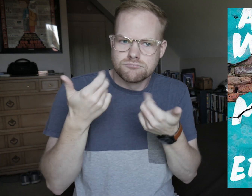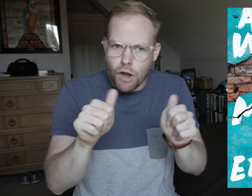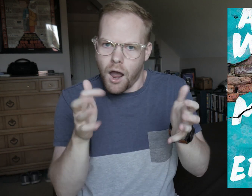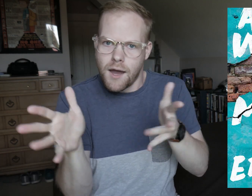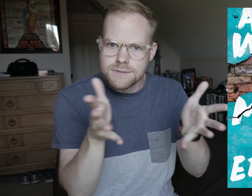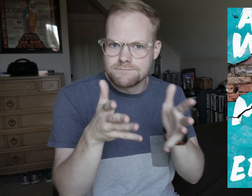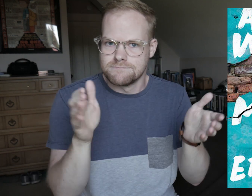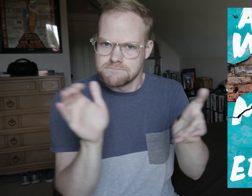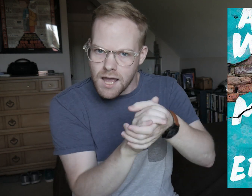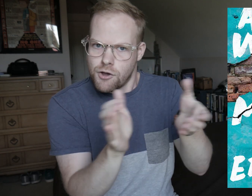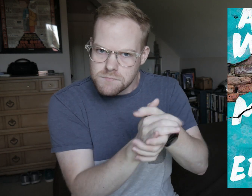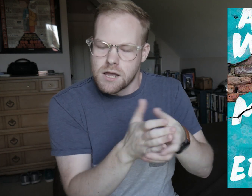attempting to arrange a marriage.